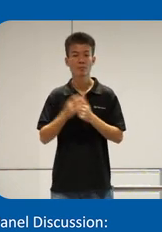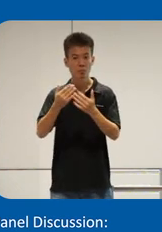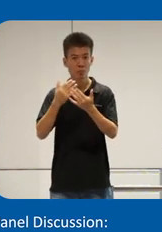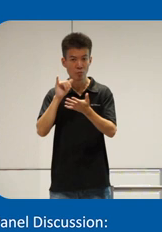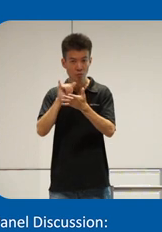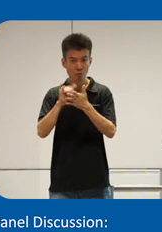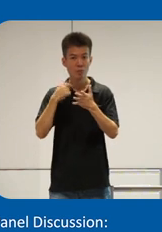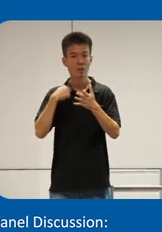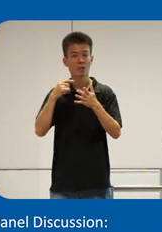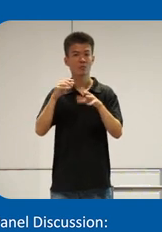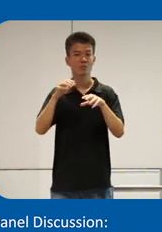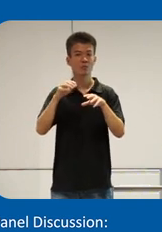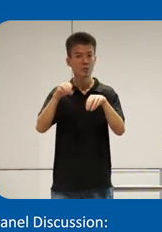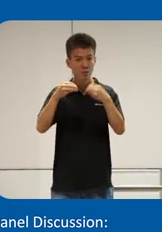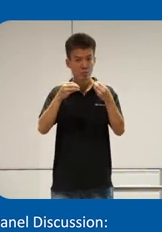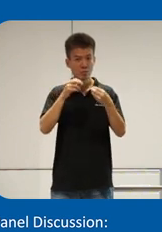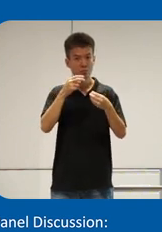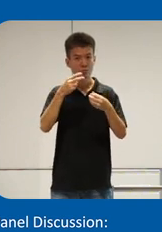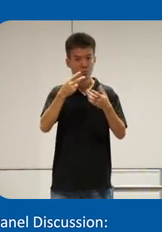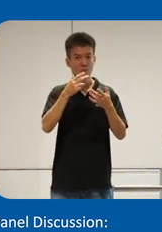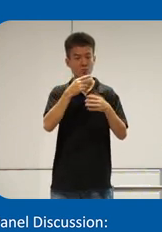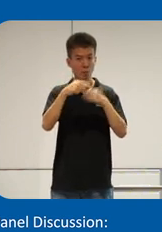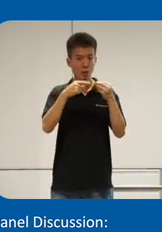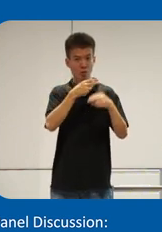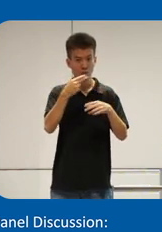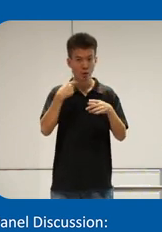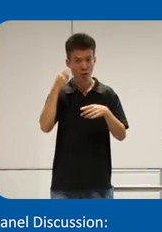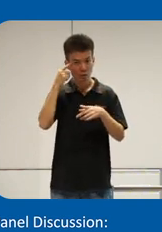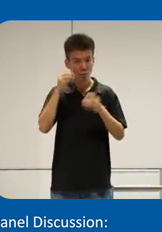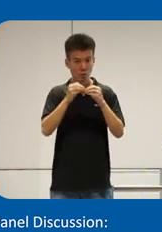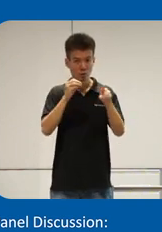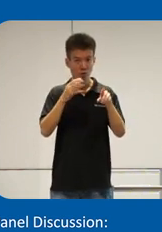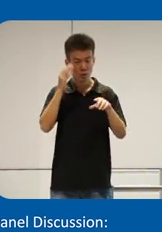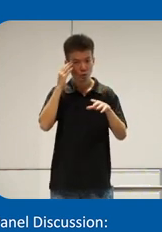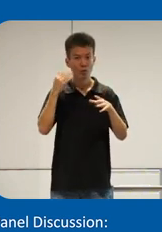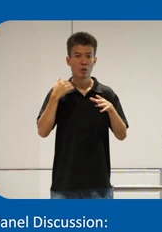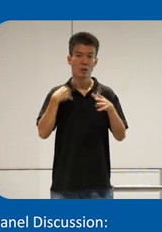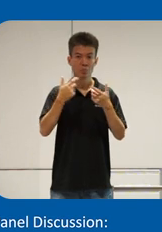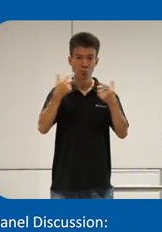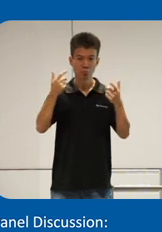I give two fact about Indonesia the first one I think most of you already know we have the biggest